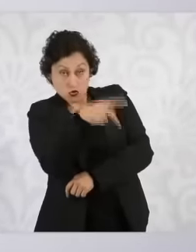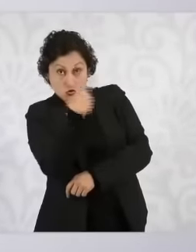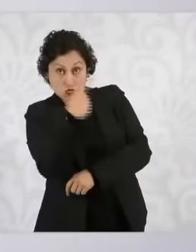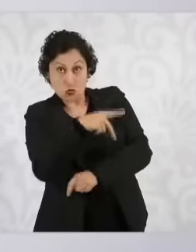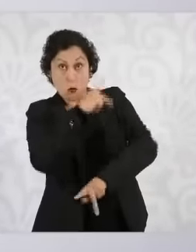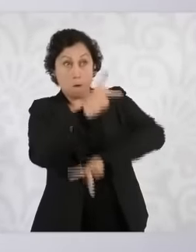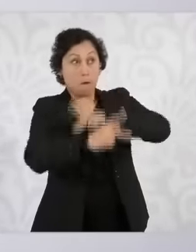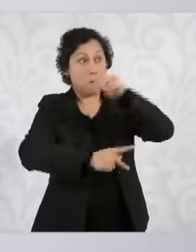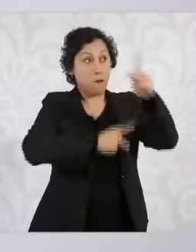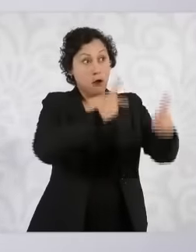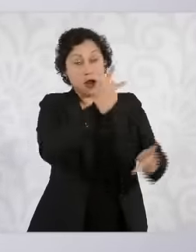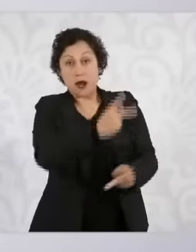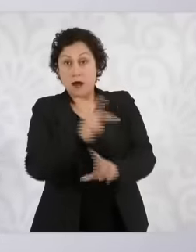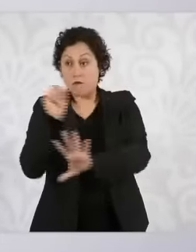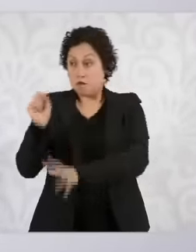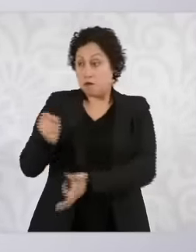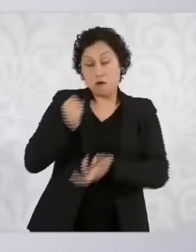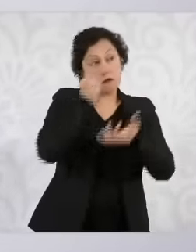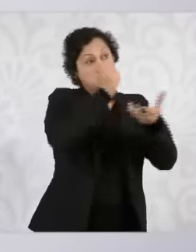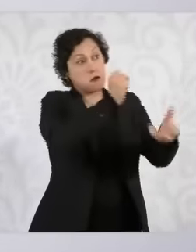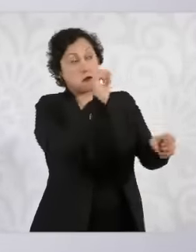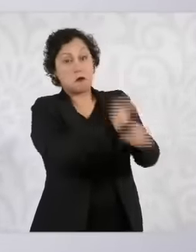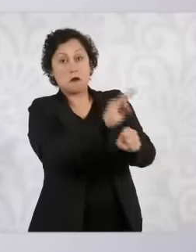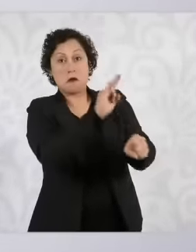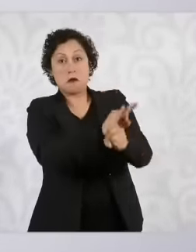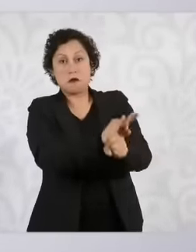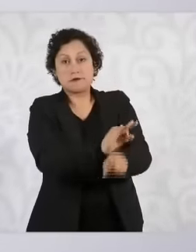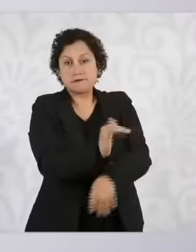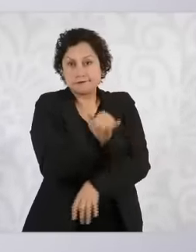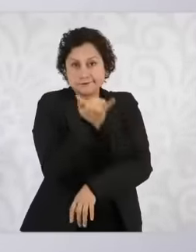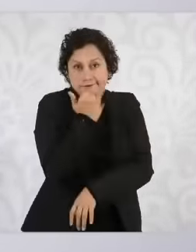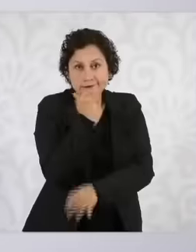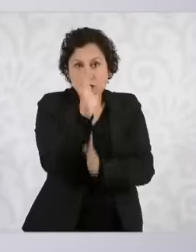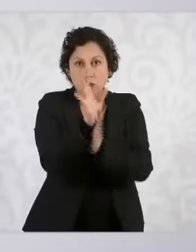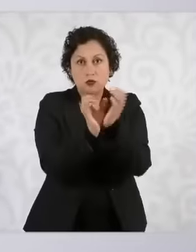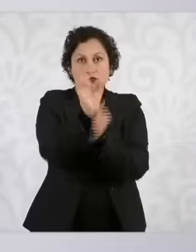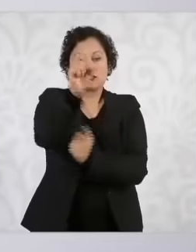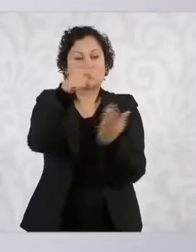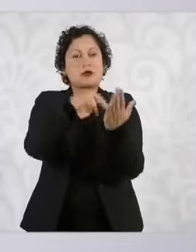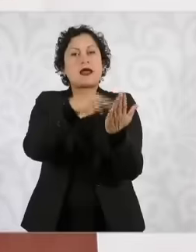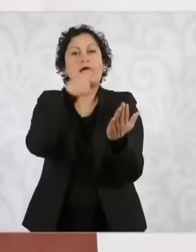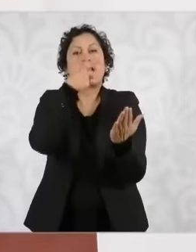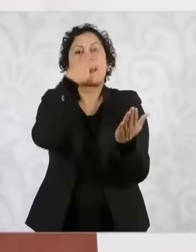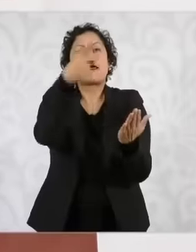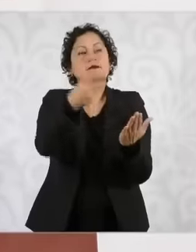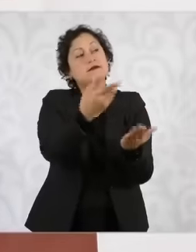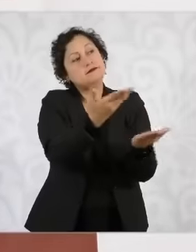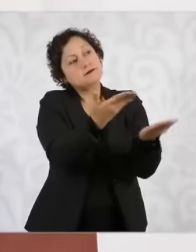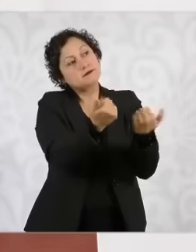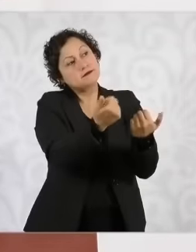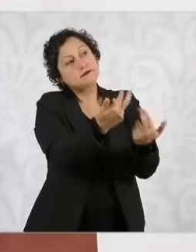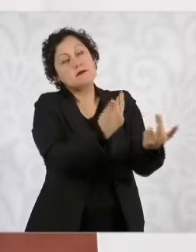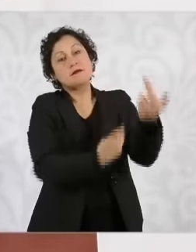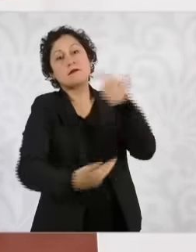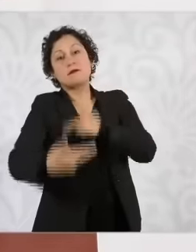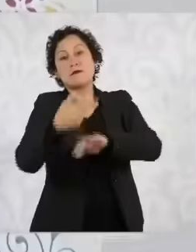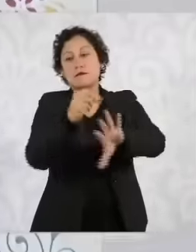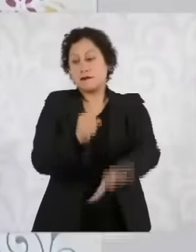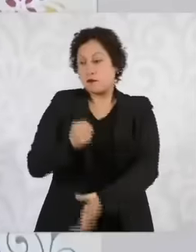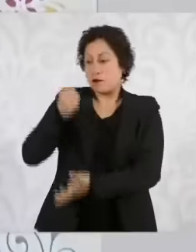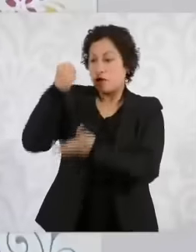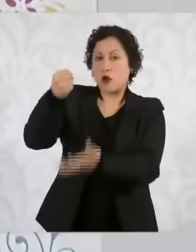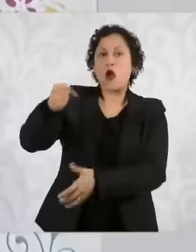Constitution says, have to be returned to the public budget and they are going to be used in a